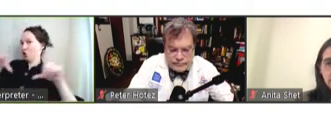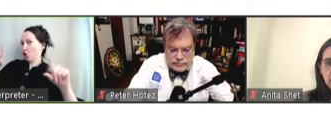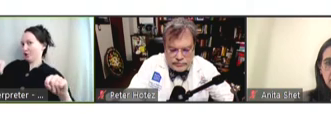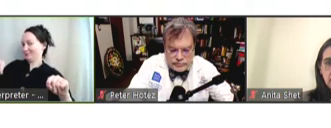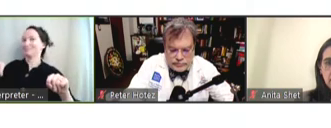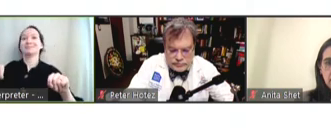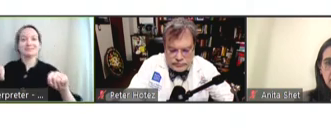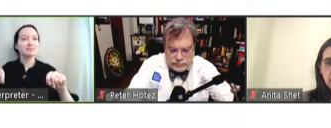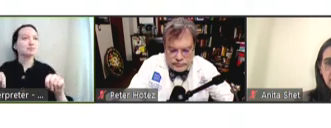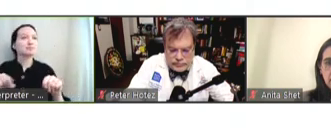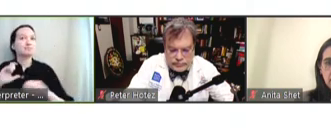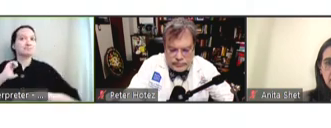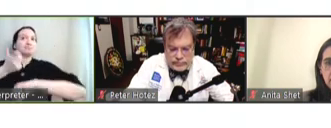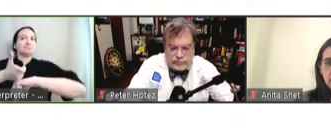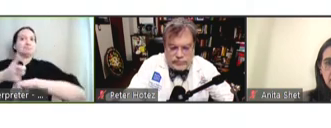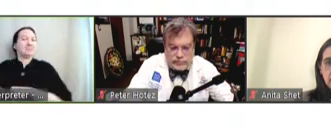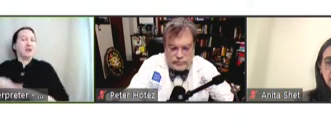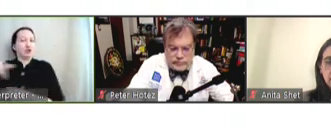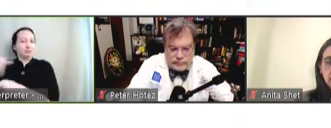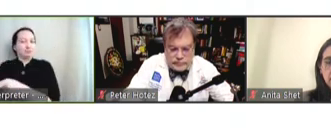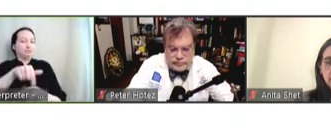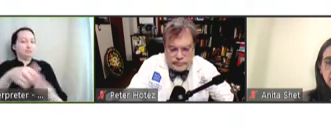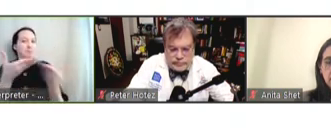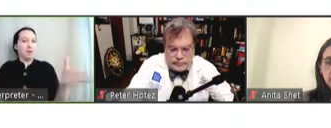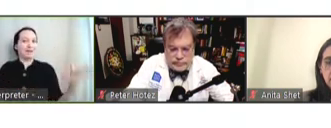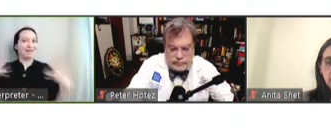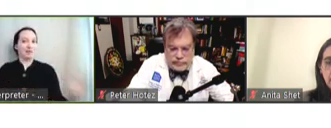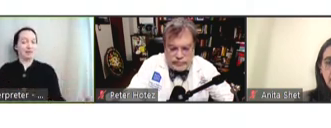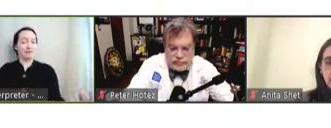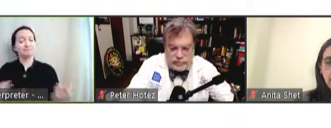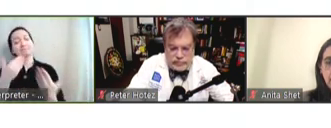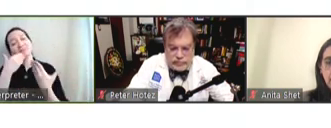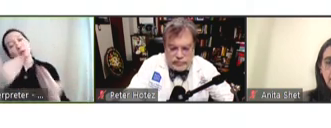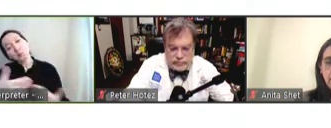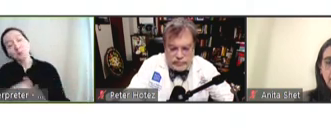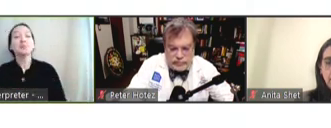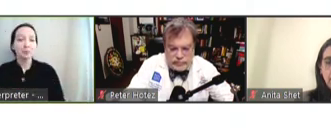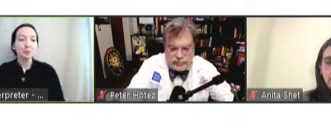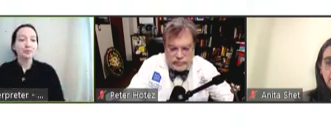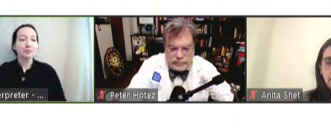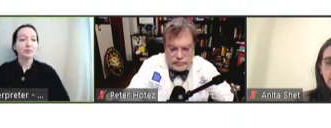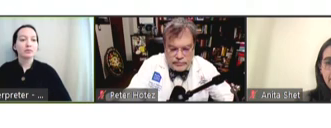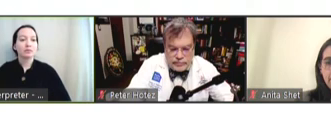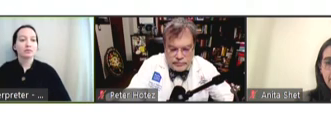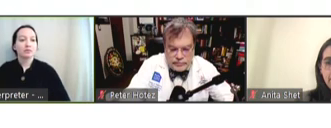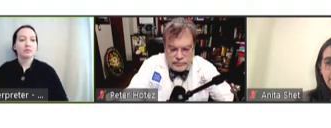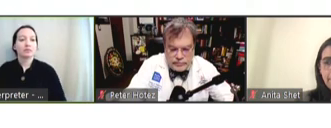implementations in other areas of public health? Thank you.